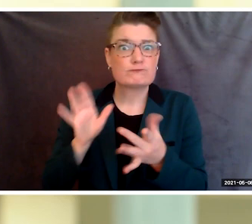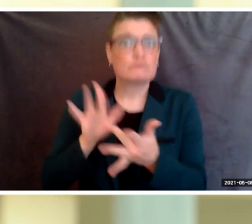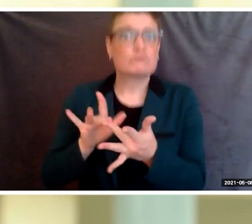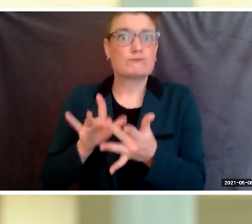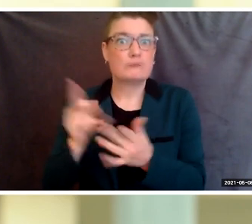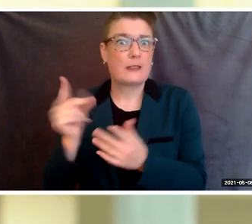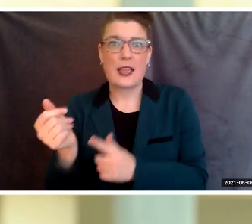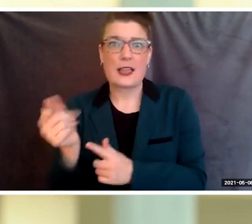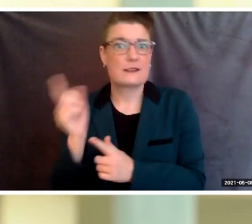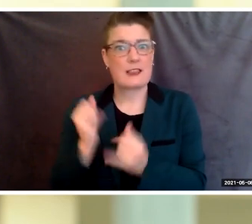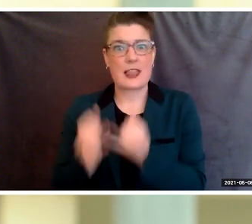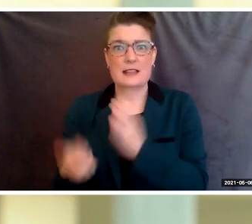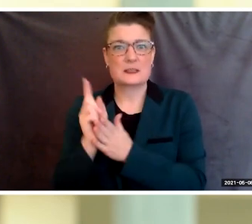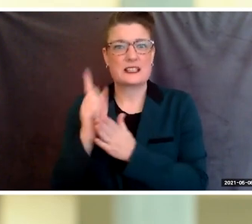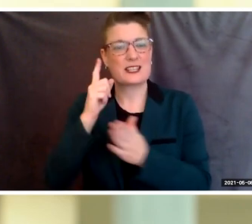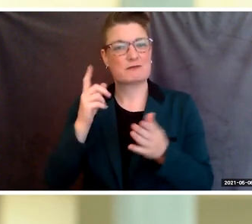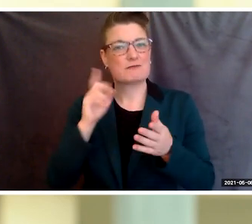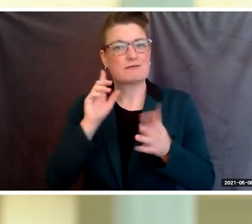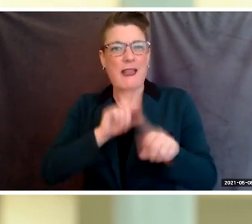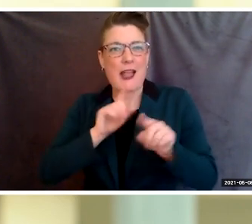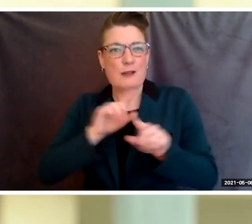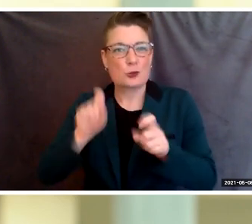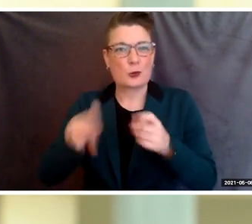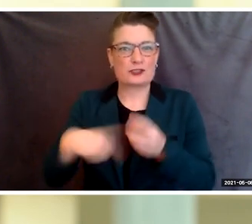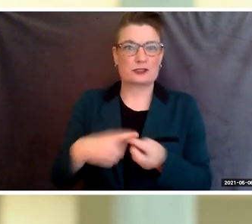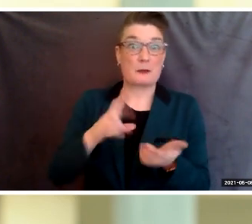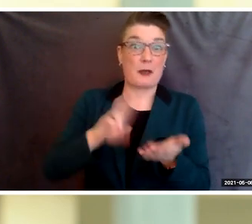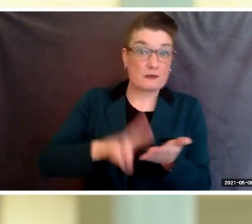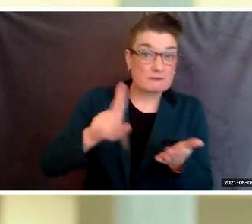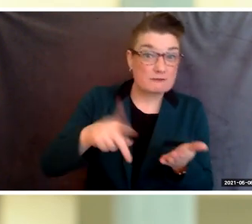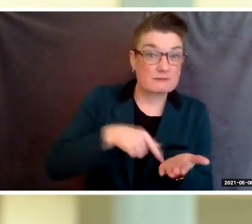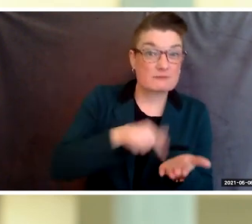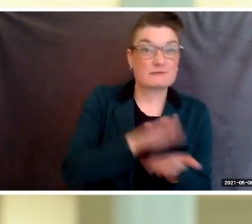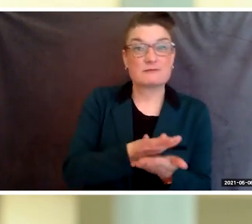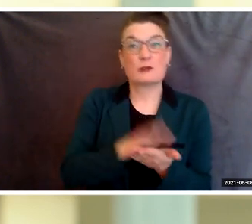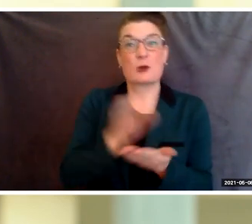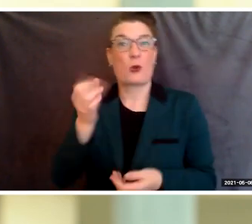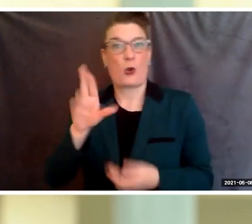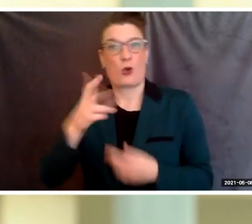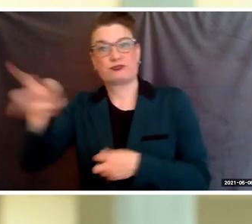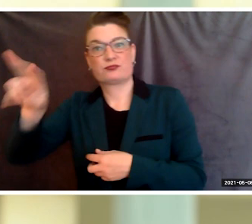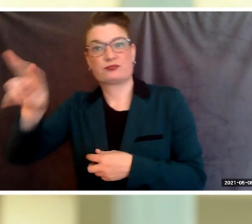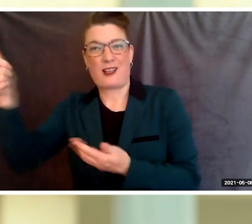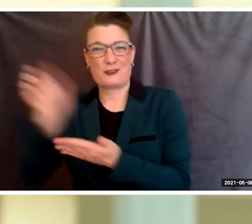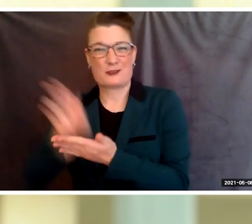And finally, in response to student concerns about the use of third party plotting in our classrooms,